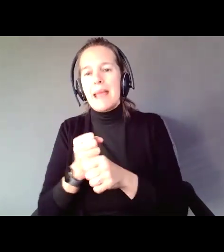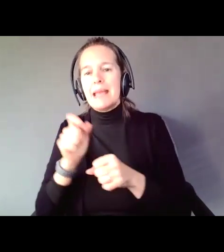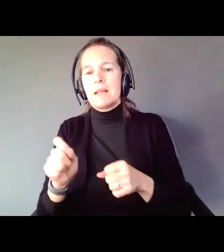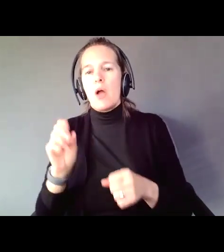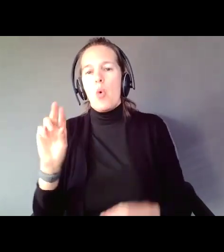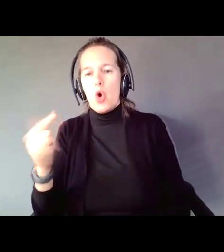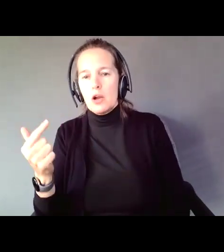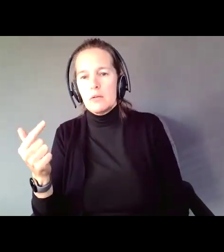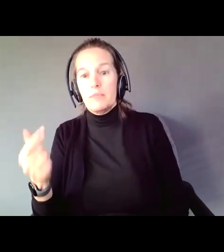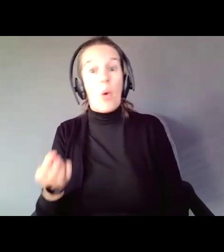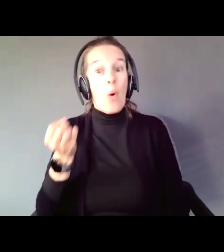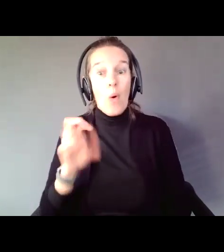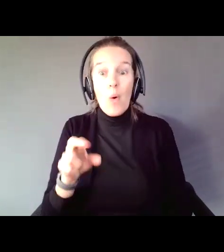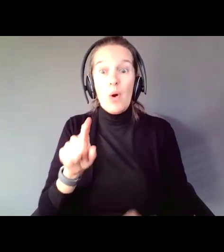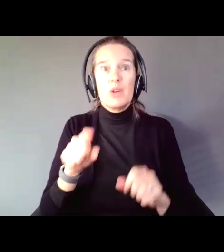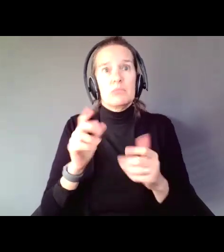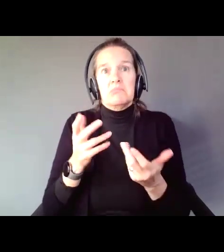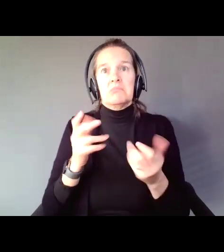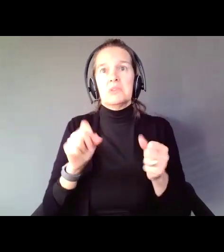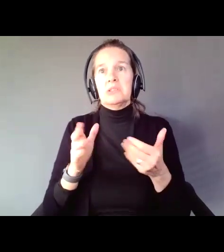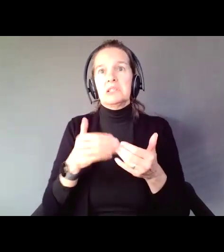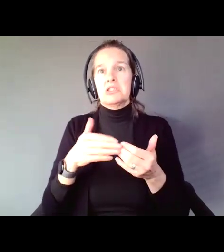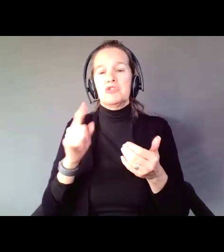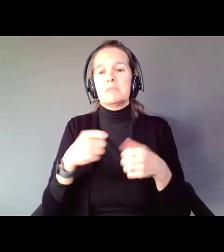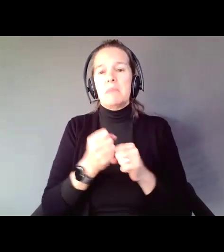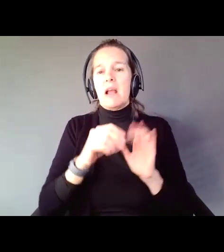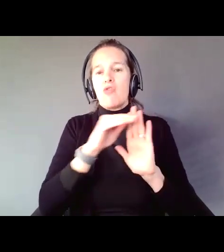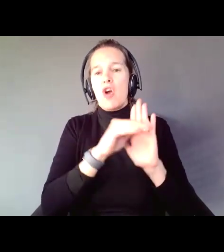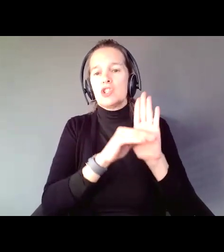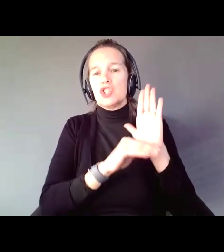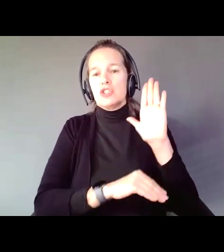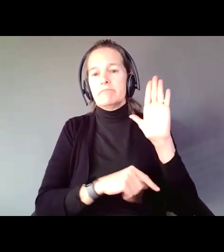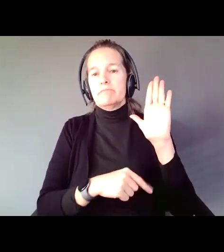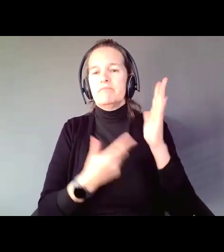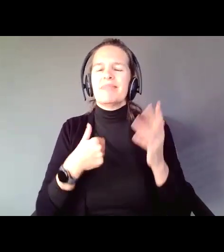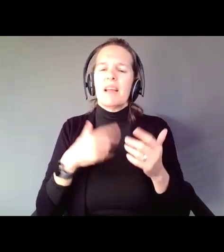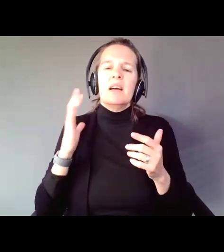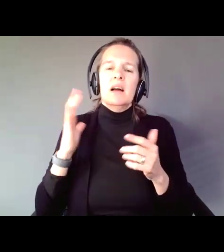Or you could do it as easily for example as making a roster. I worked with a young woman in California,